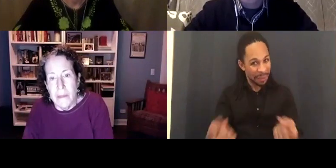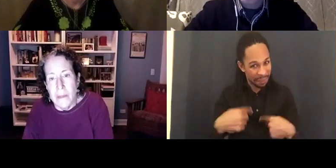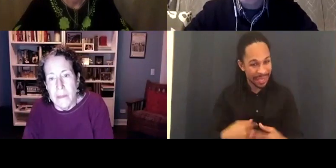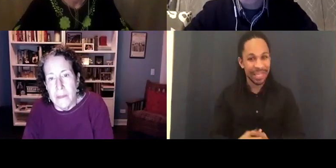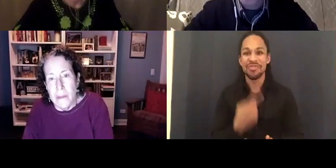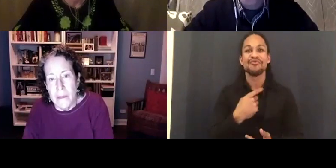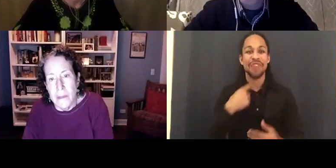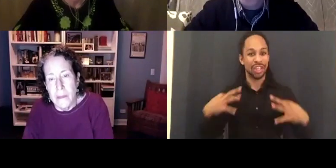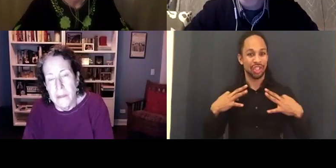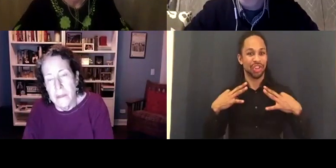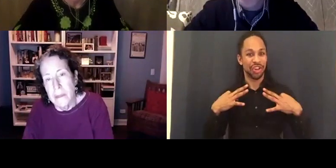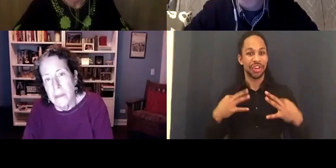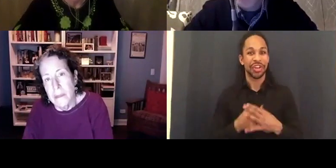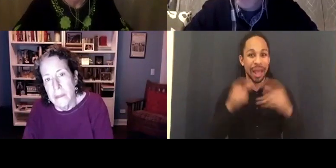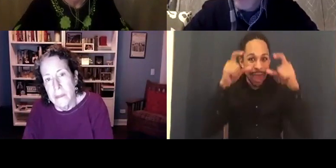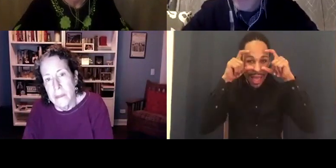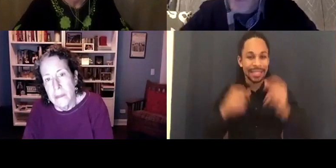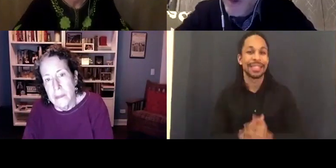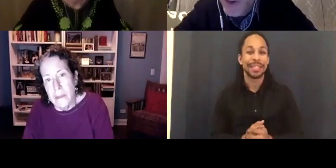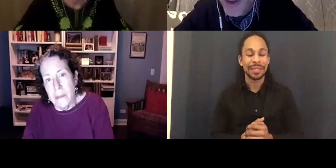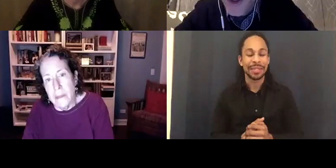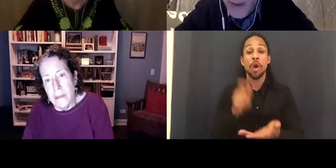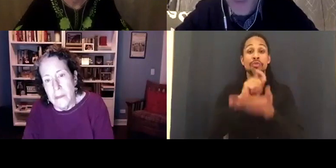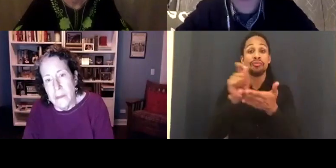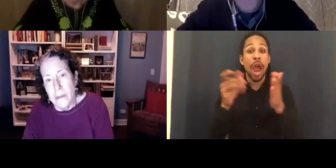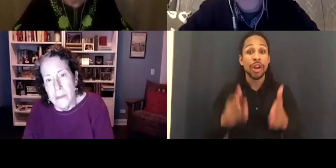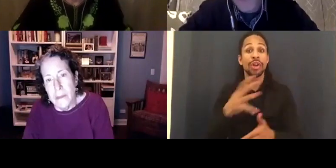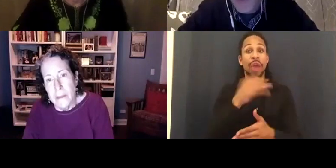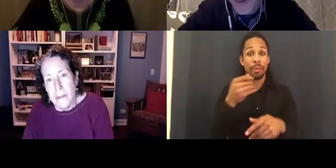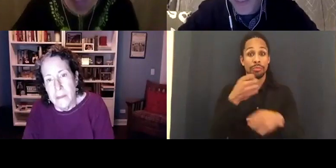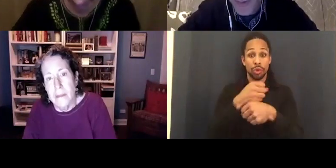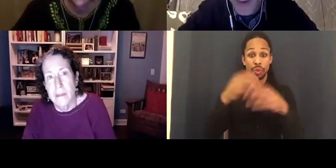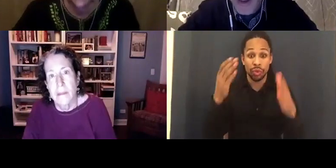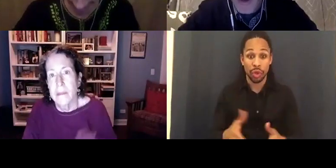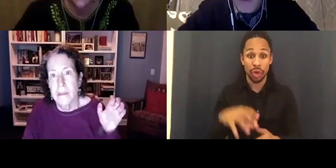Also the writer and producer, Susan Nussbaum is here with us.